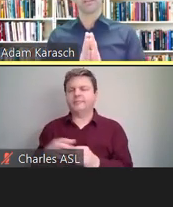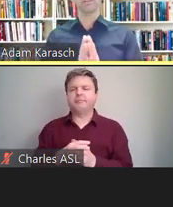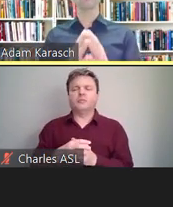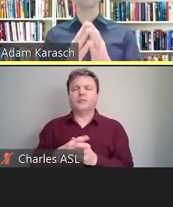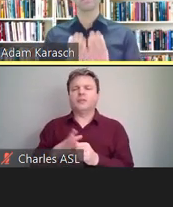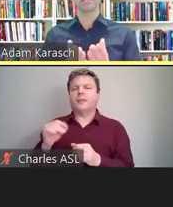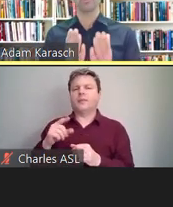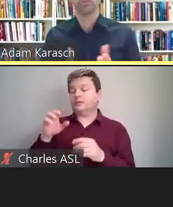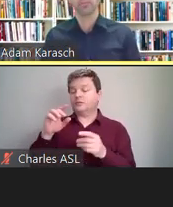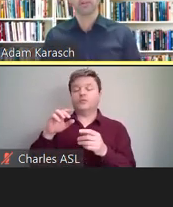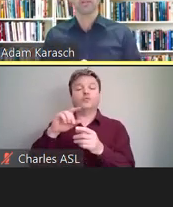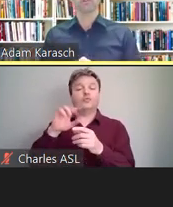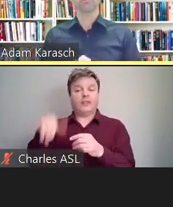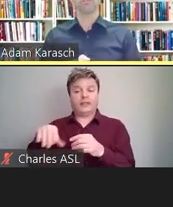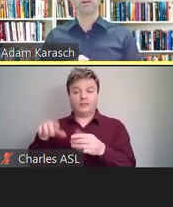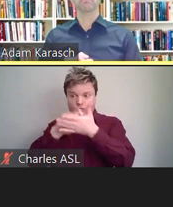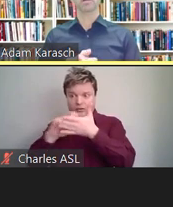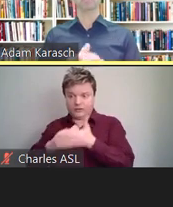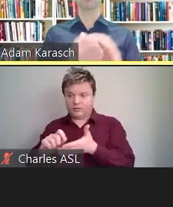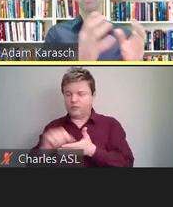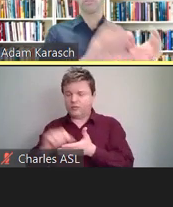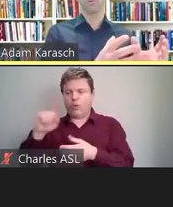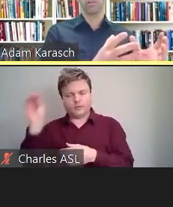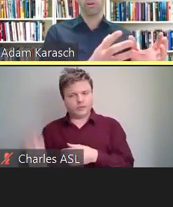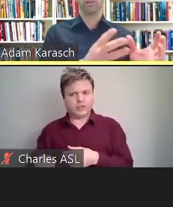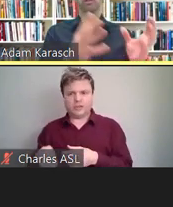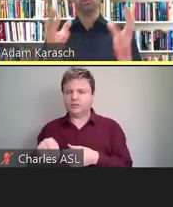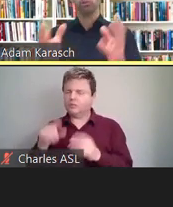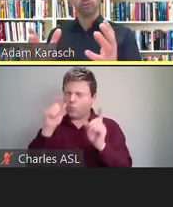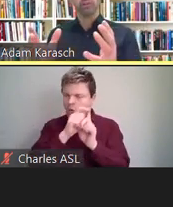verbatim transcript from a prerecorded audio or video